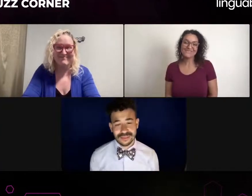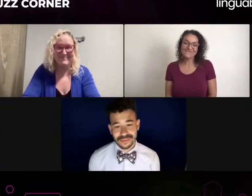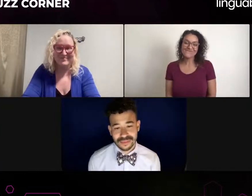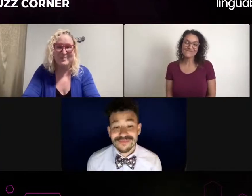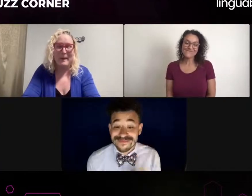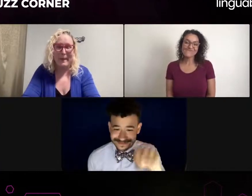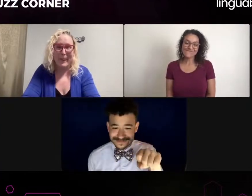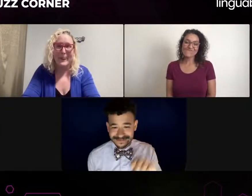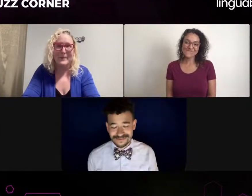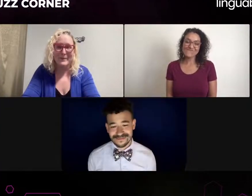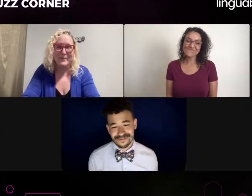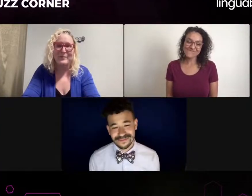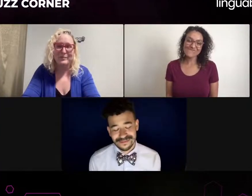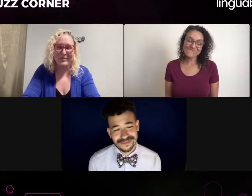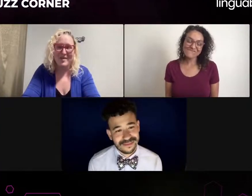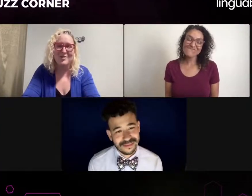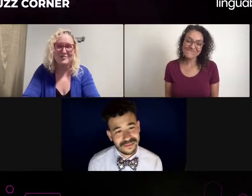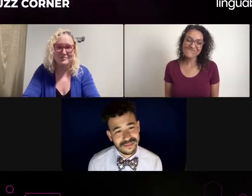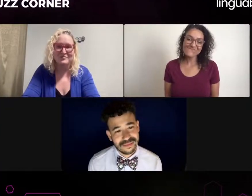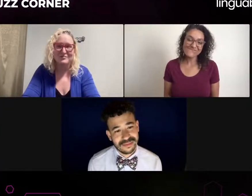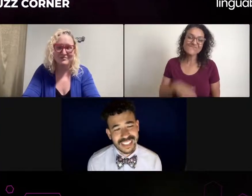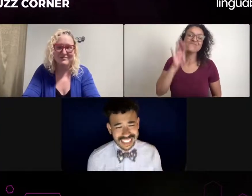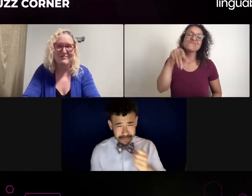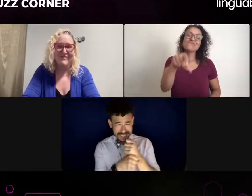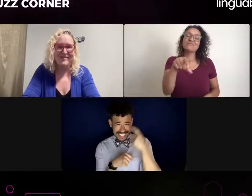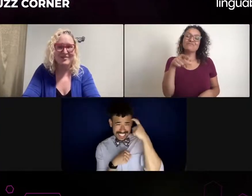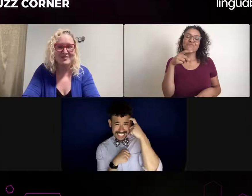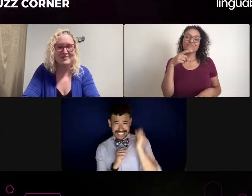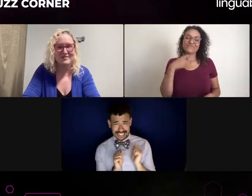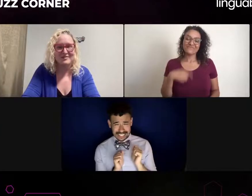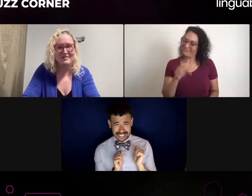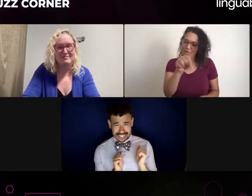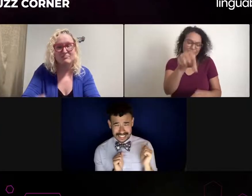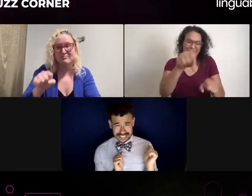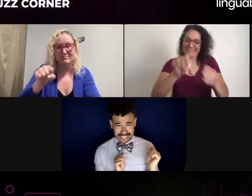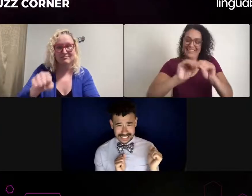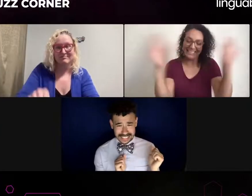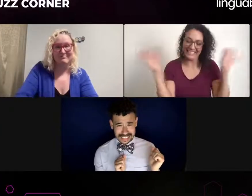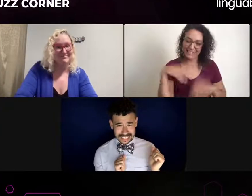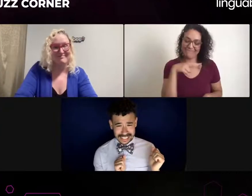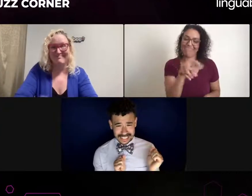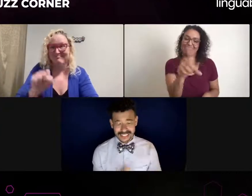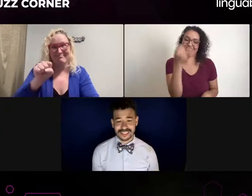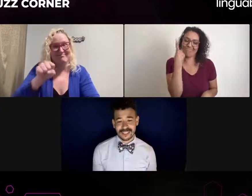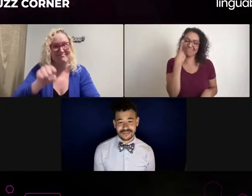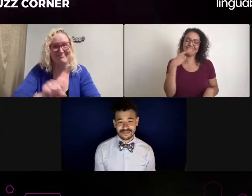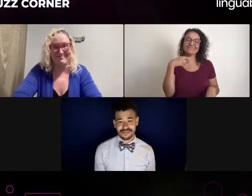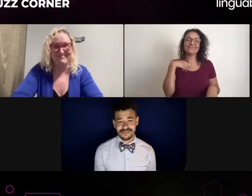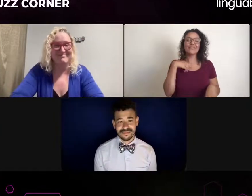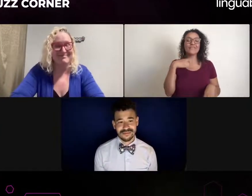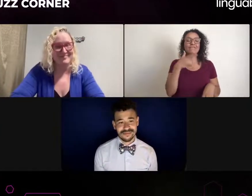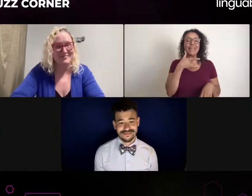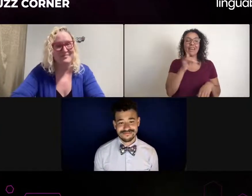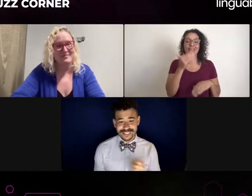deaf actors and performers as well. I will ask, what do you have any as far as recommendations for interpreters? Is there anyone that you like working with?